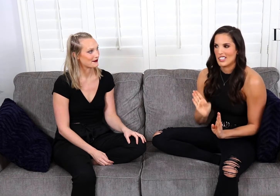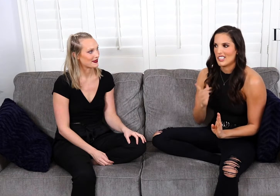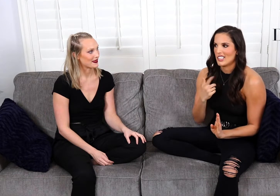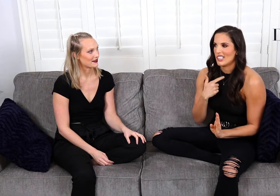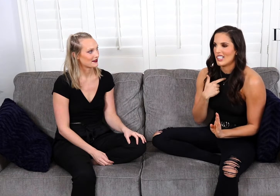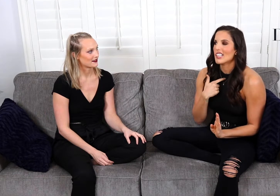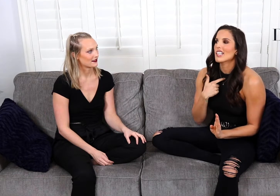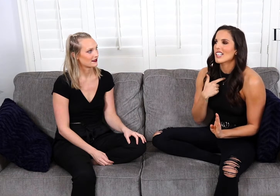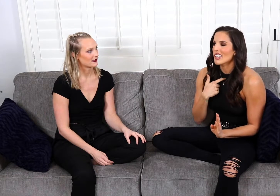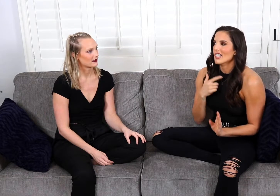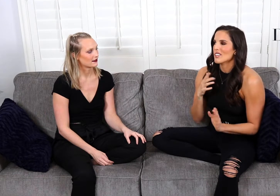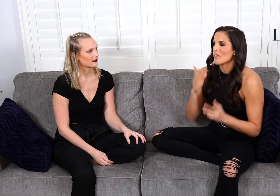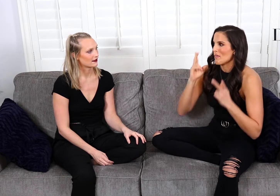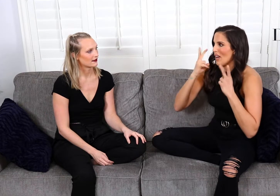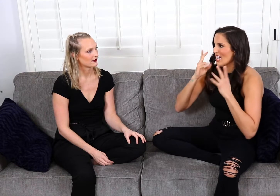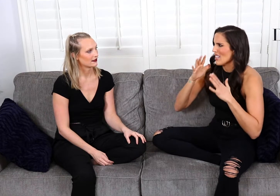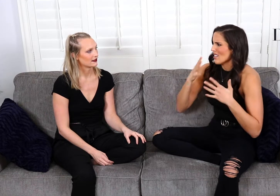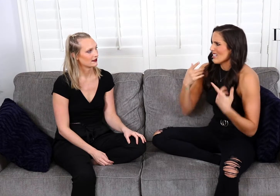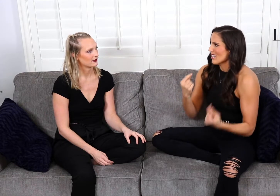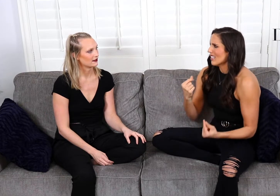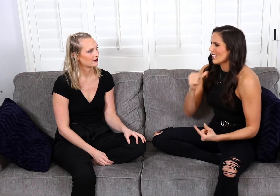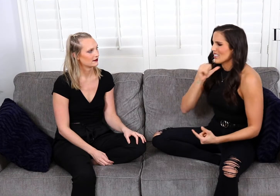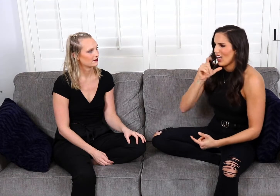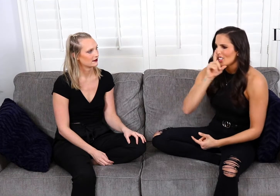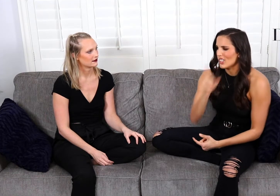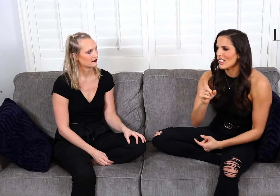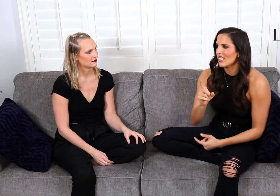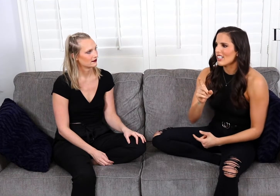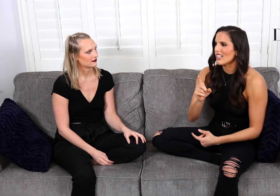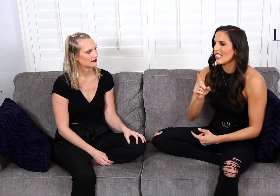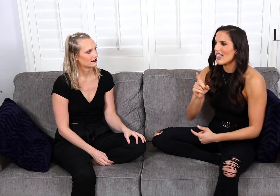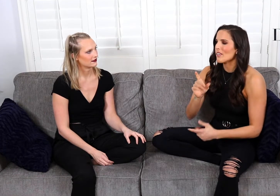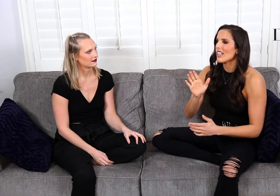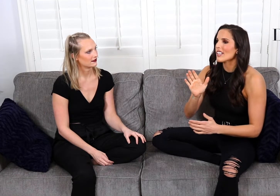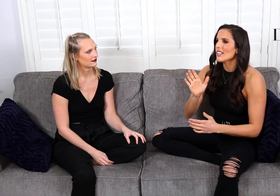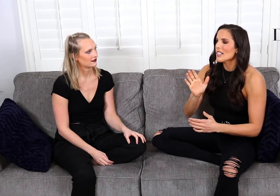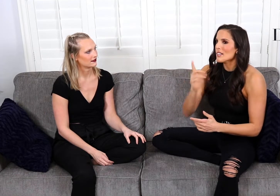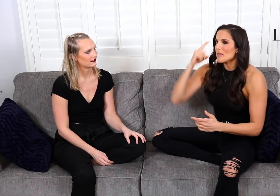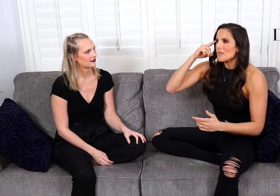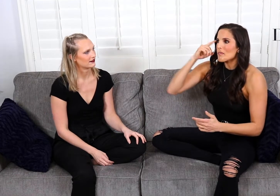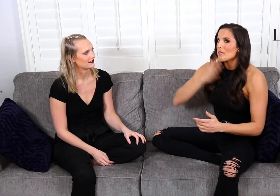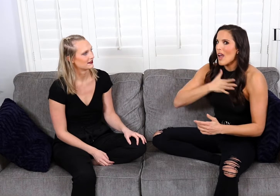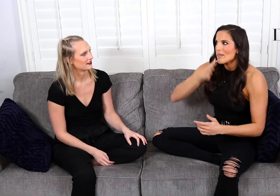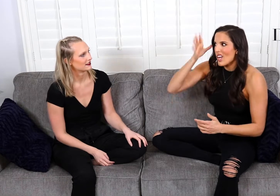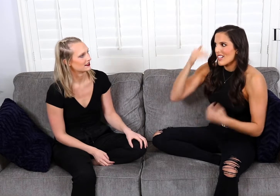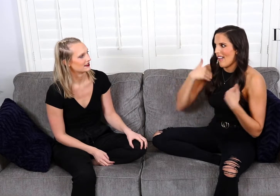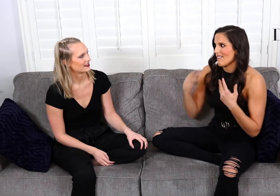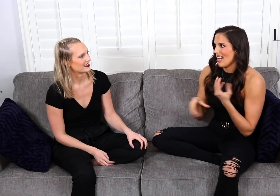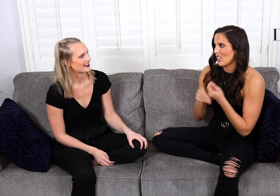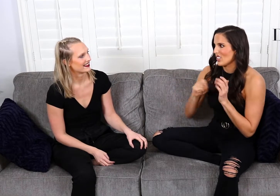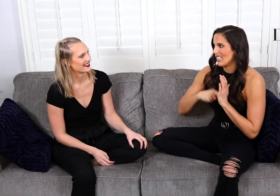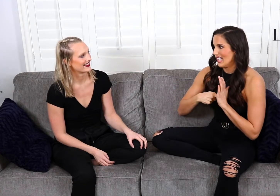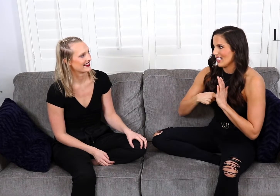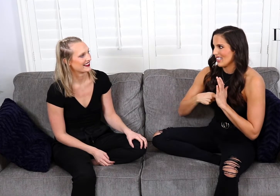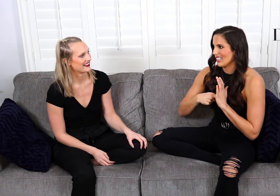And I was like panicking and I wasn't sure what to do but then I was like, “My parents have an extra key!”